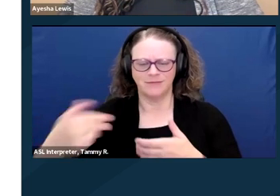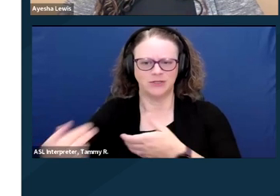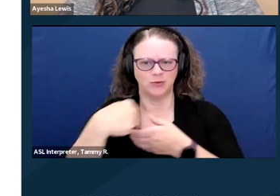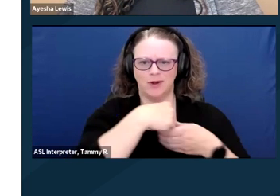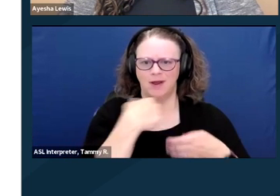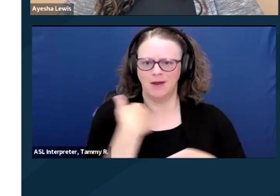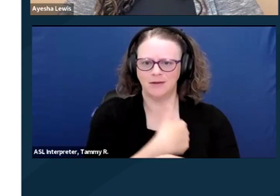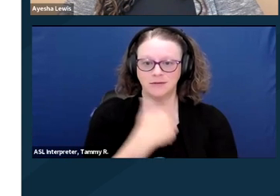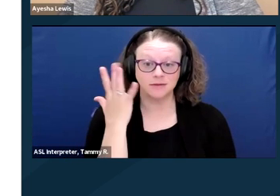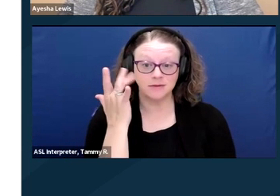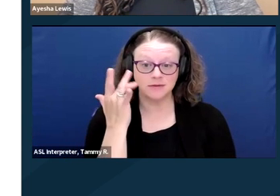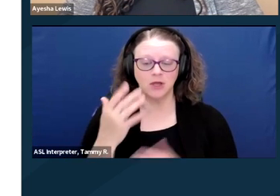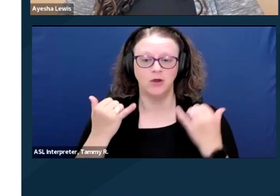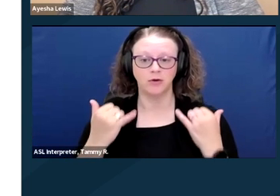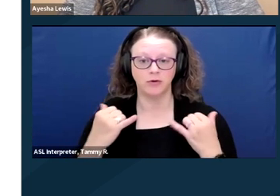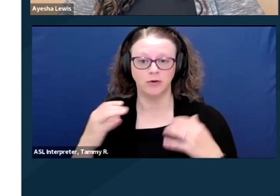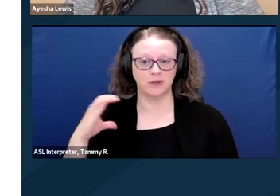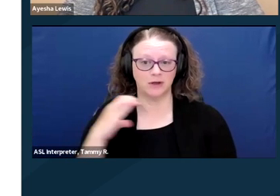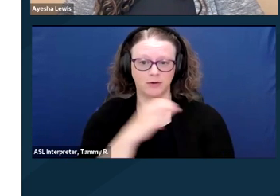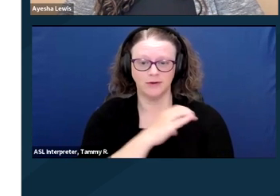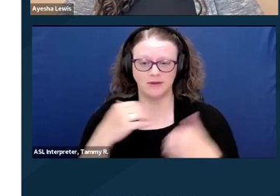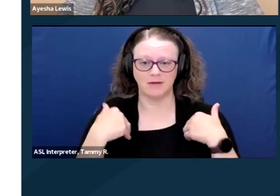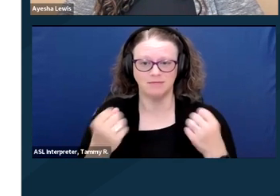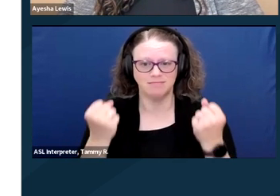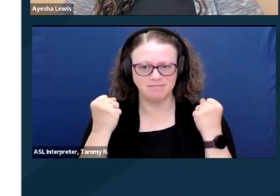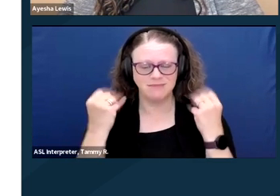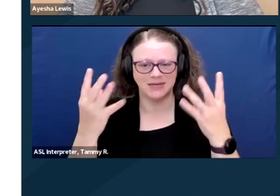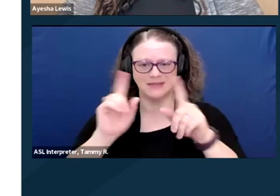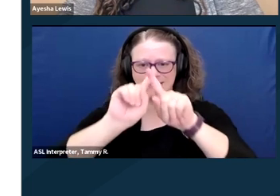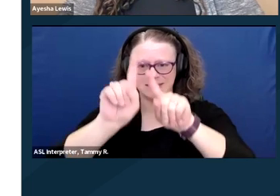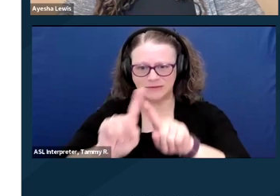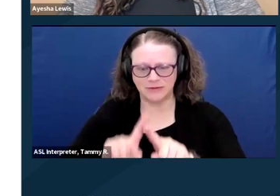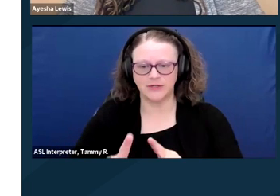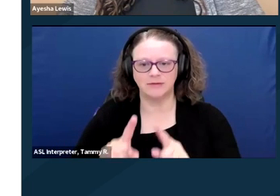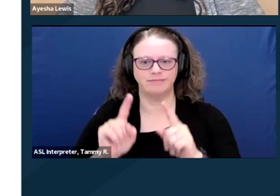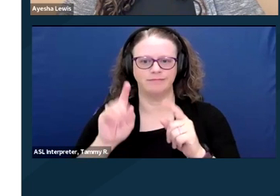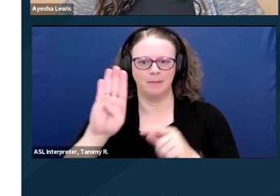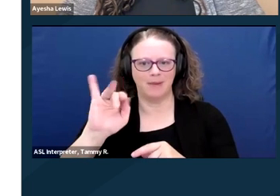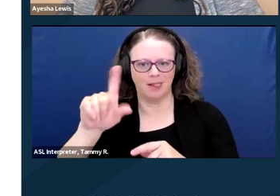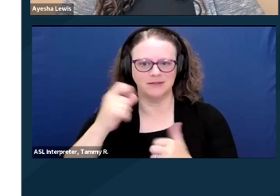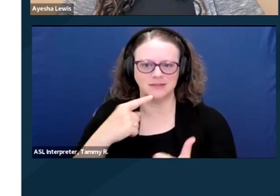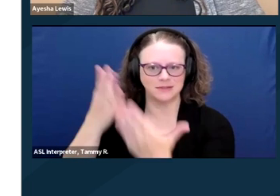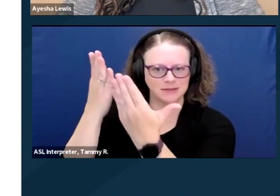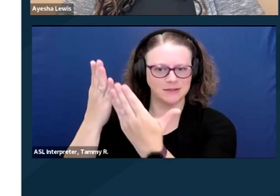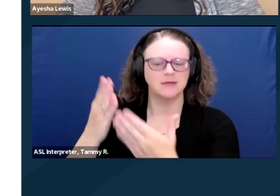in the current Congress that address a very important issue, which is marriage equality for people with disabilities.